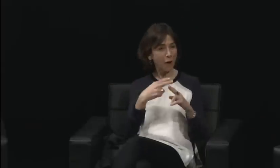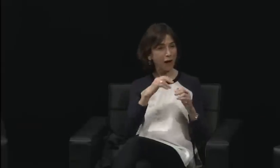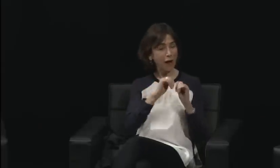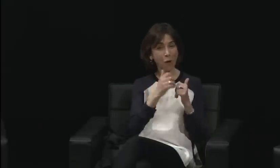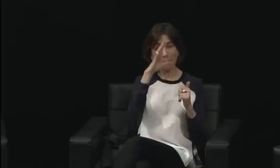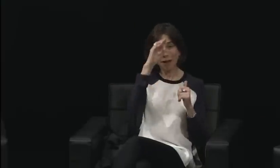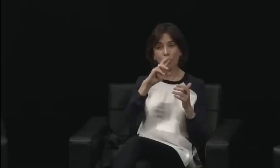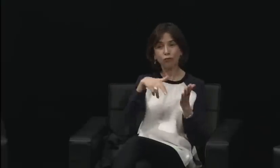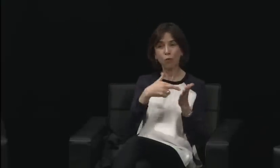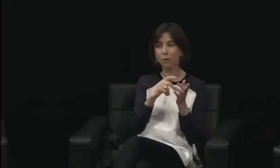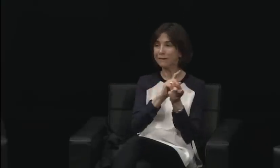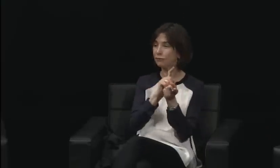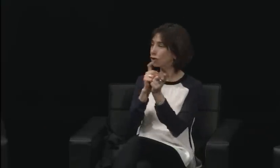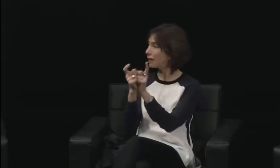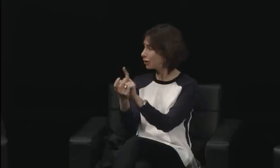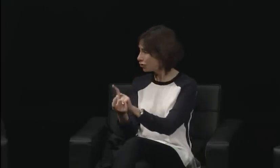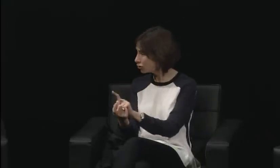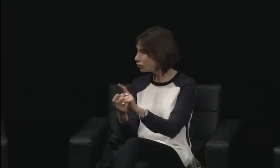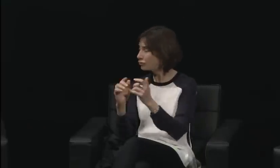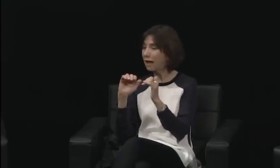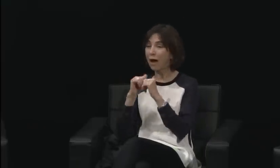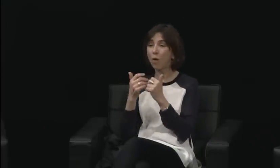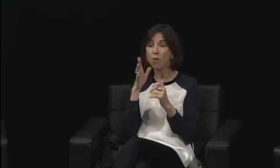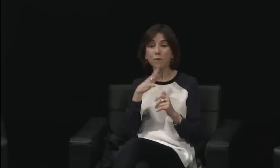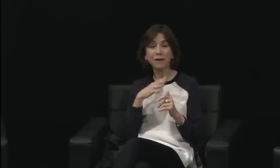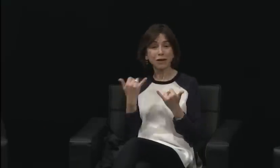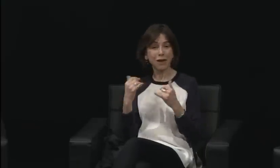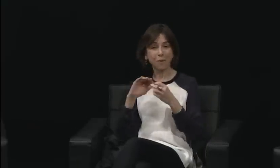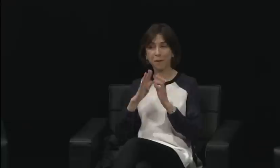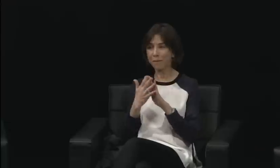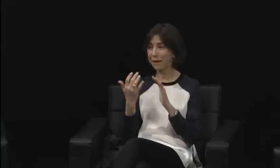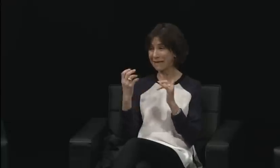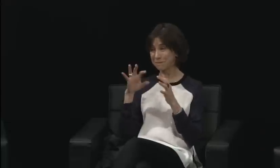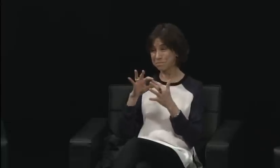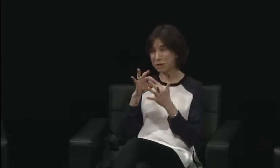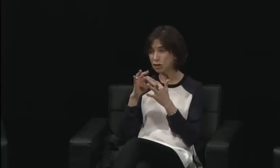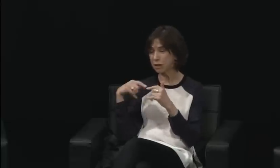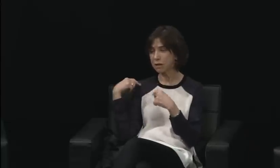A lot of women spent a lot of energy tearing down other women.